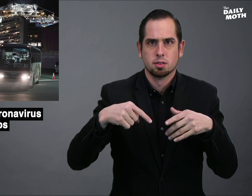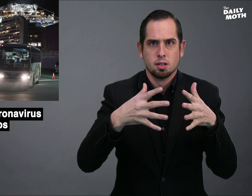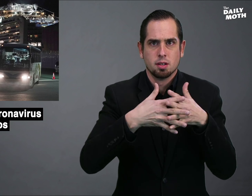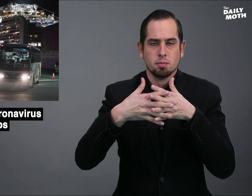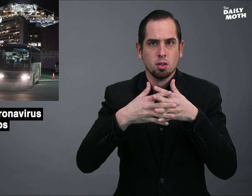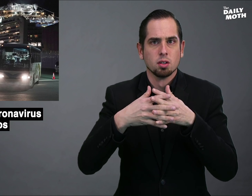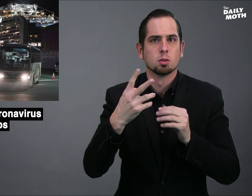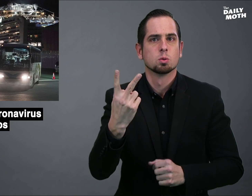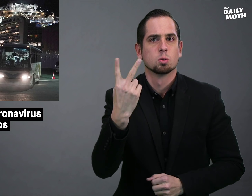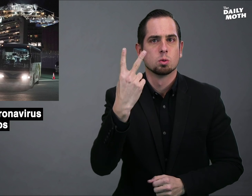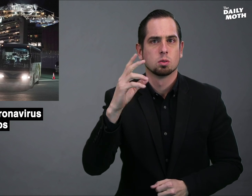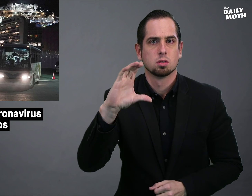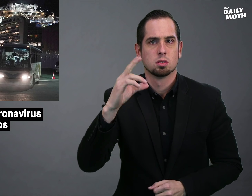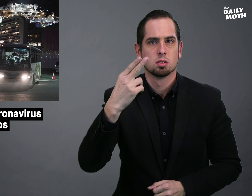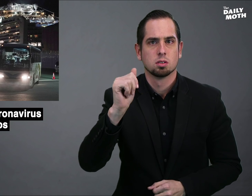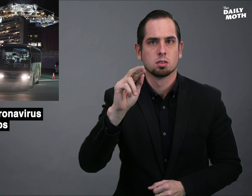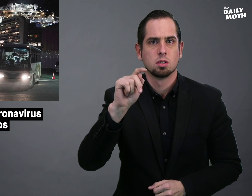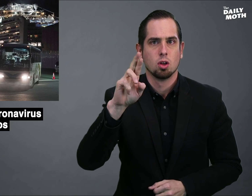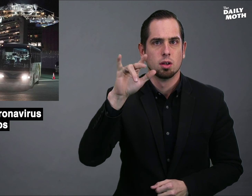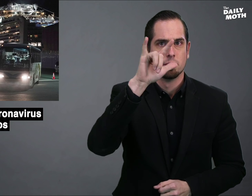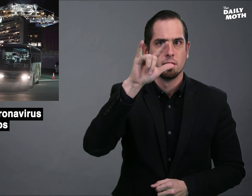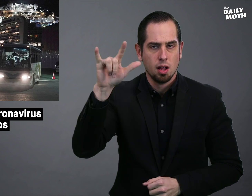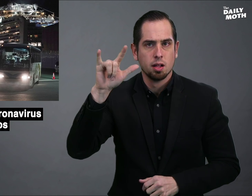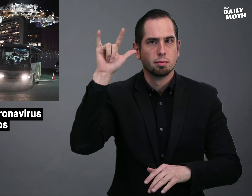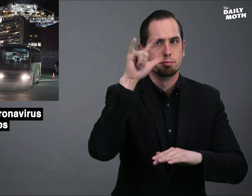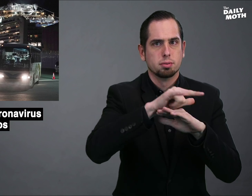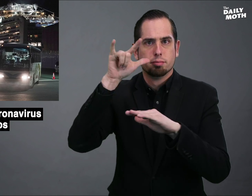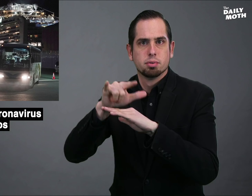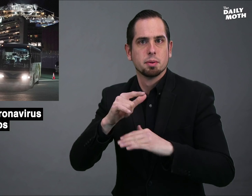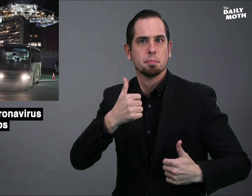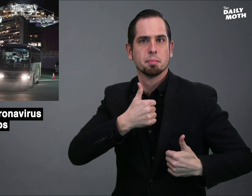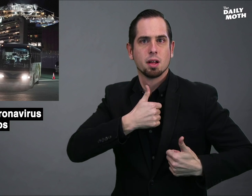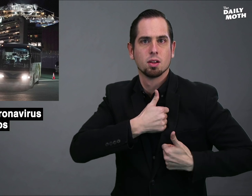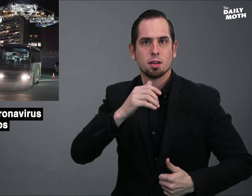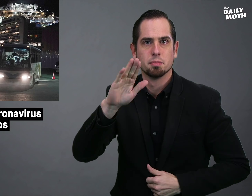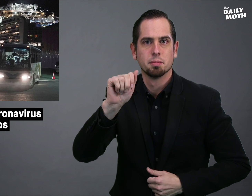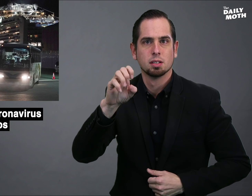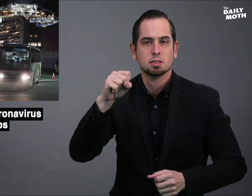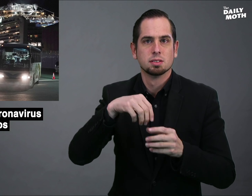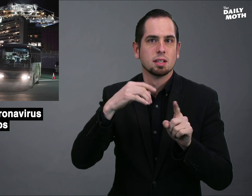the U.S. in two charter planes that landed on military bases